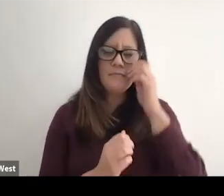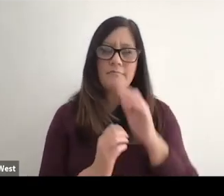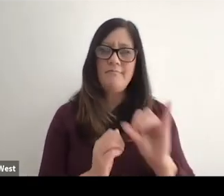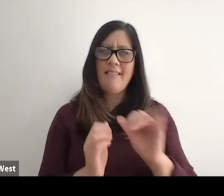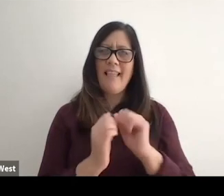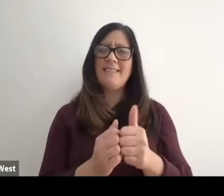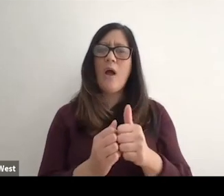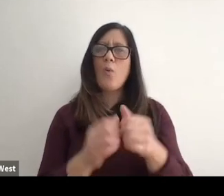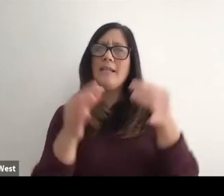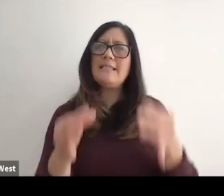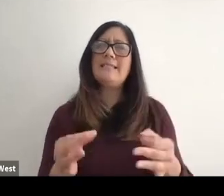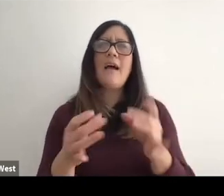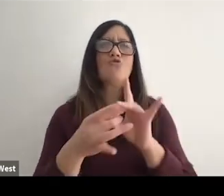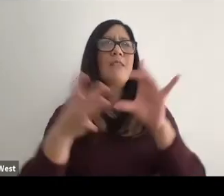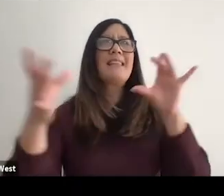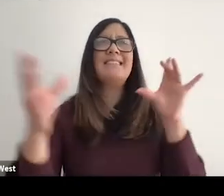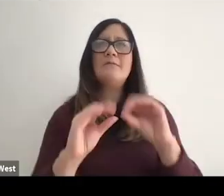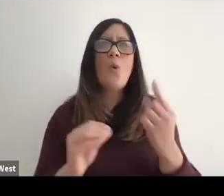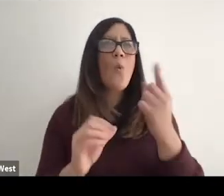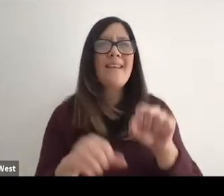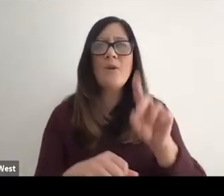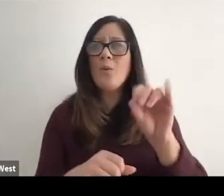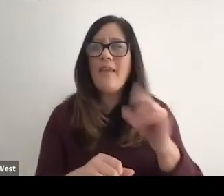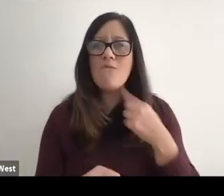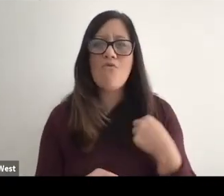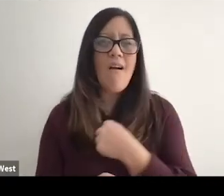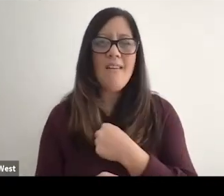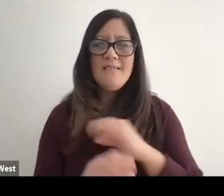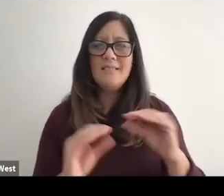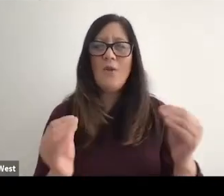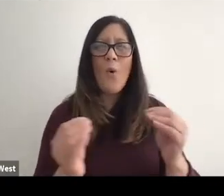How we choose to release and no one can do that for us. No one can can really push us out